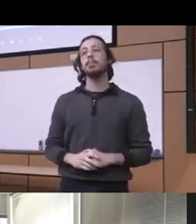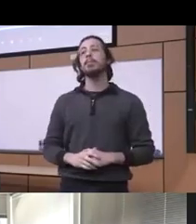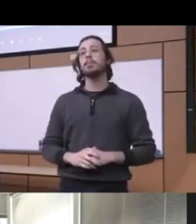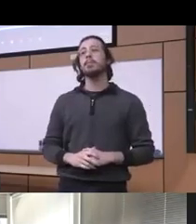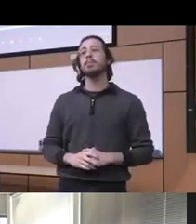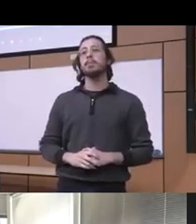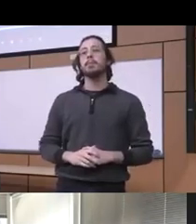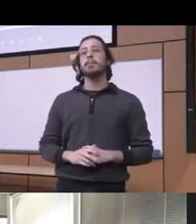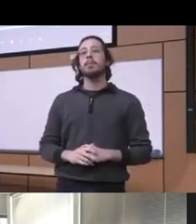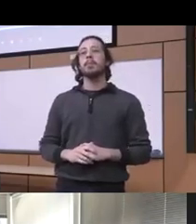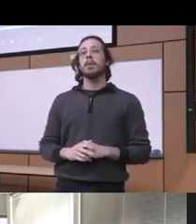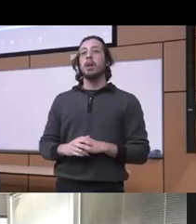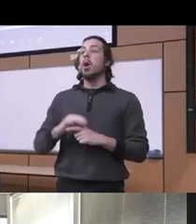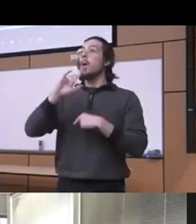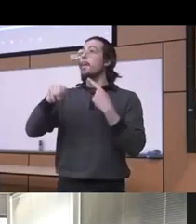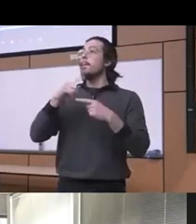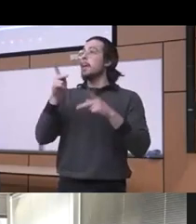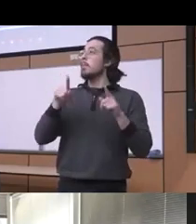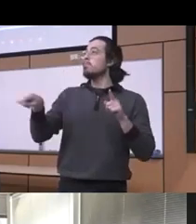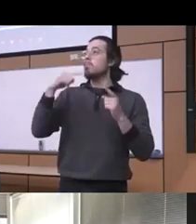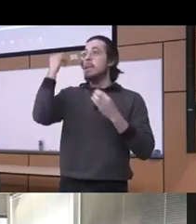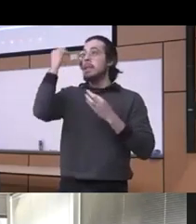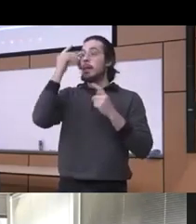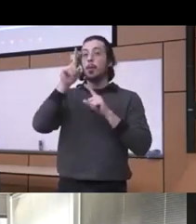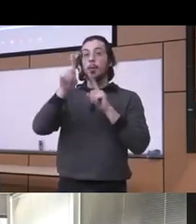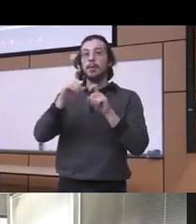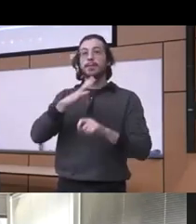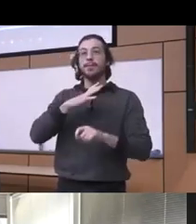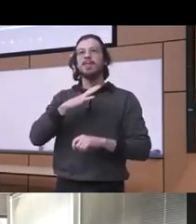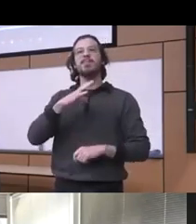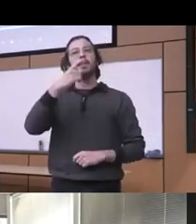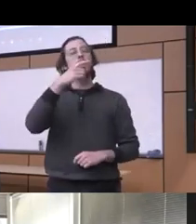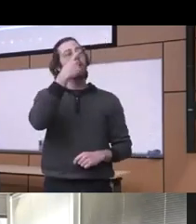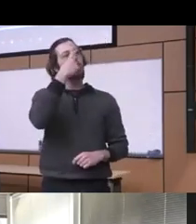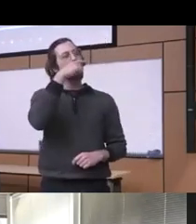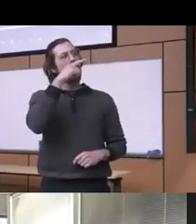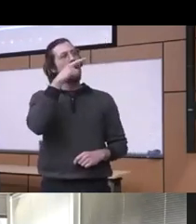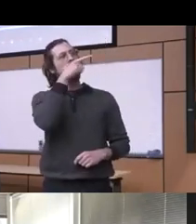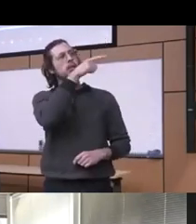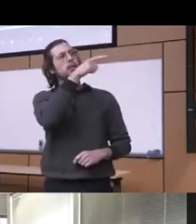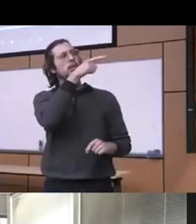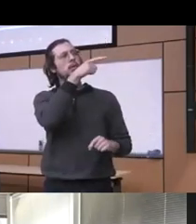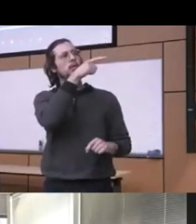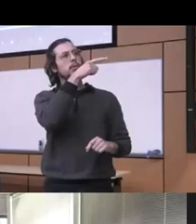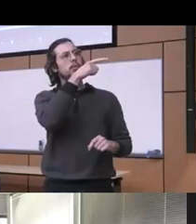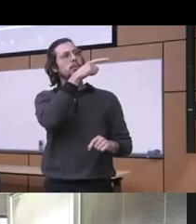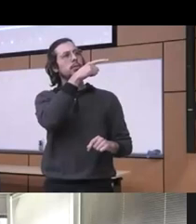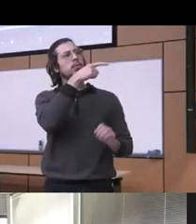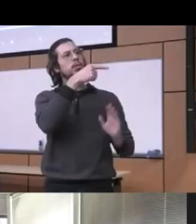are thinking about questions uh Dr Dwayne can you point to specific uh changes in your curriculum